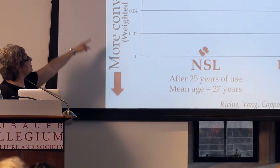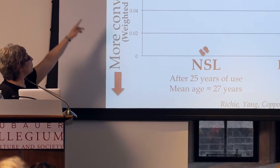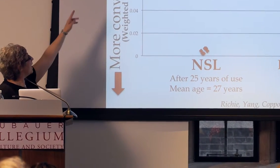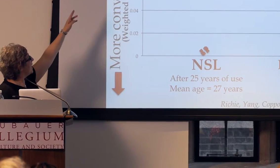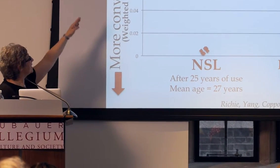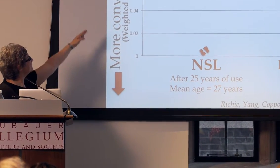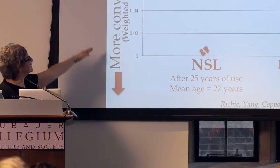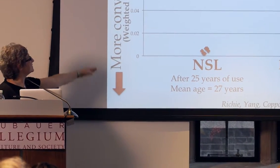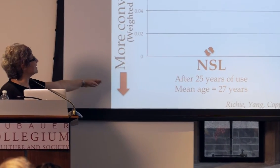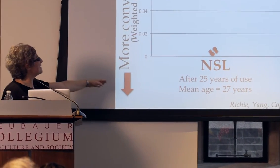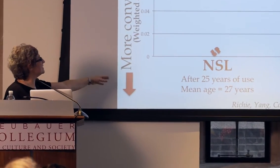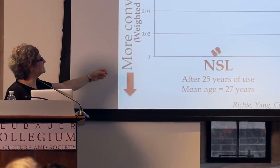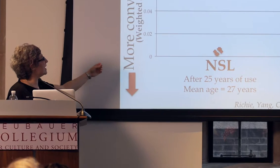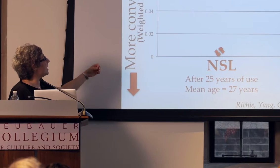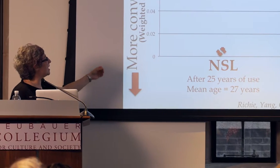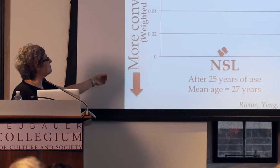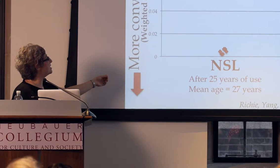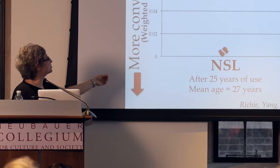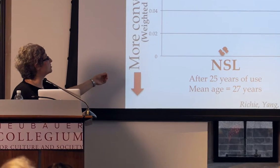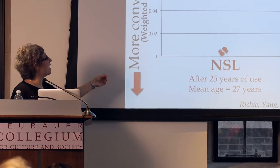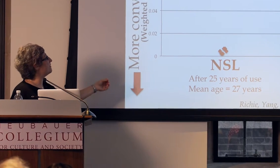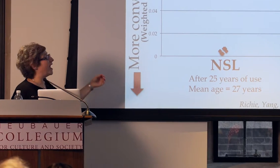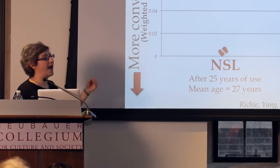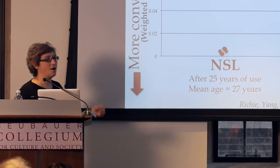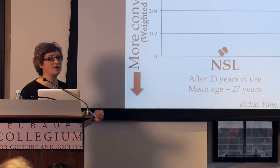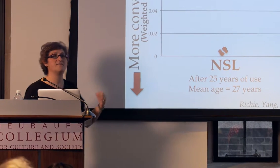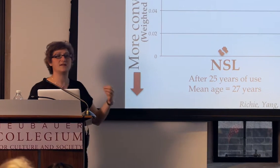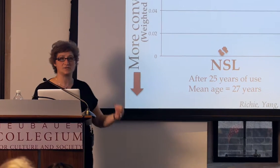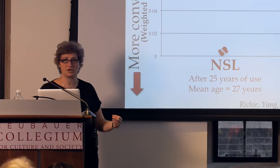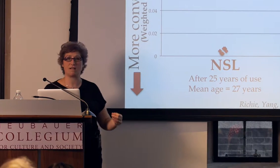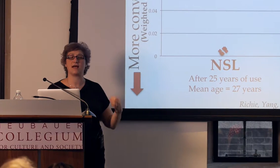on the y-axis is a measure of how conventionalized their